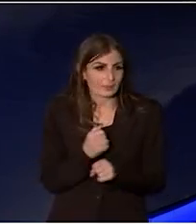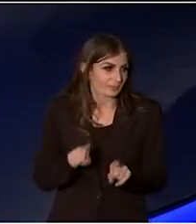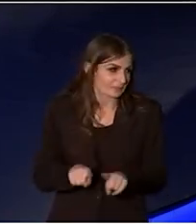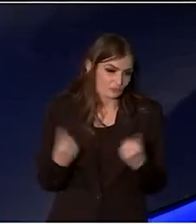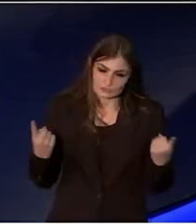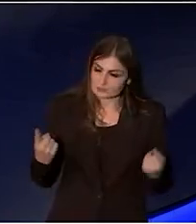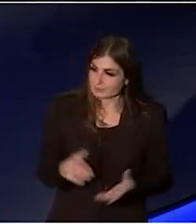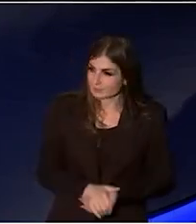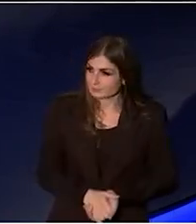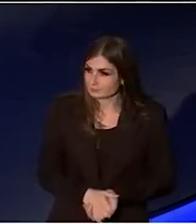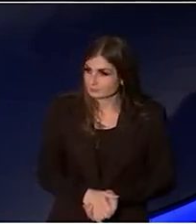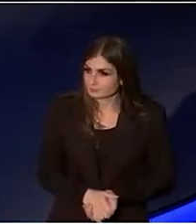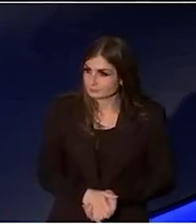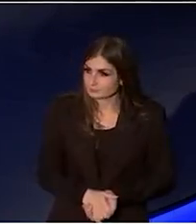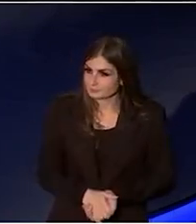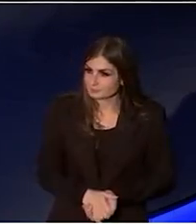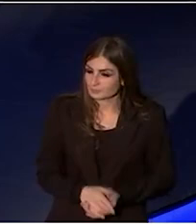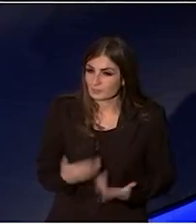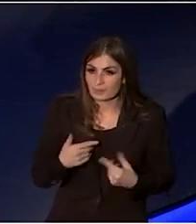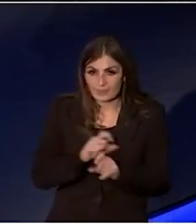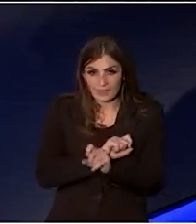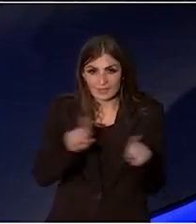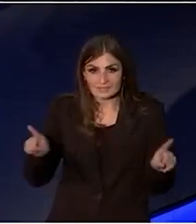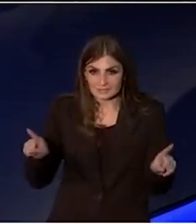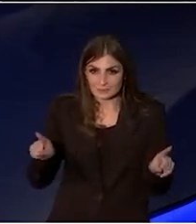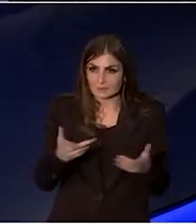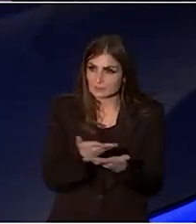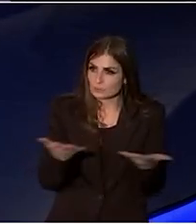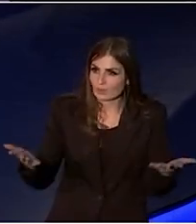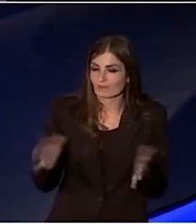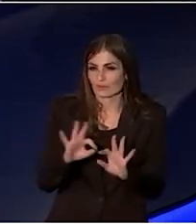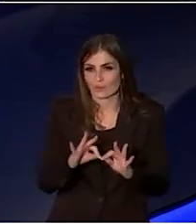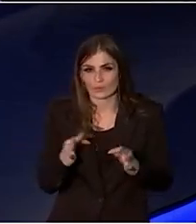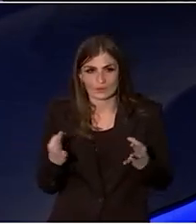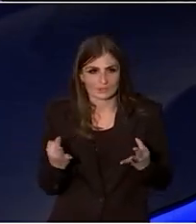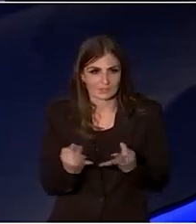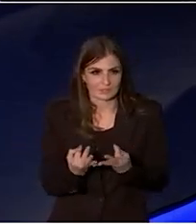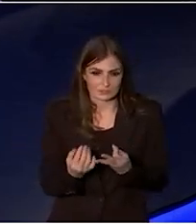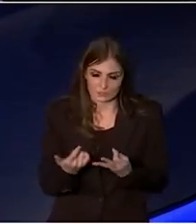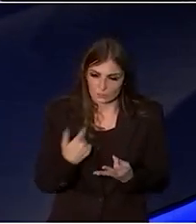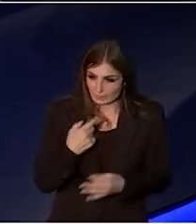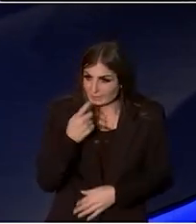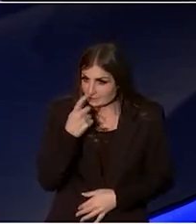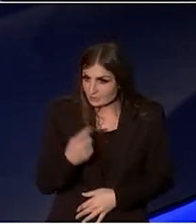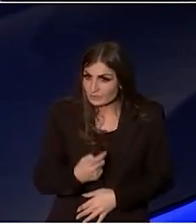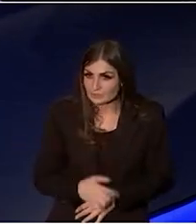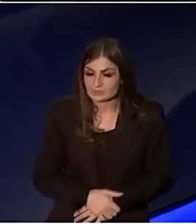But I do send the message to every organisation out there We are serious.